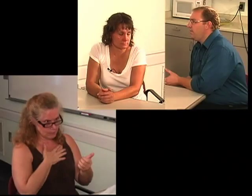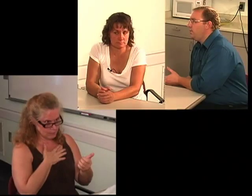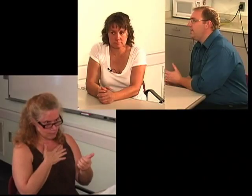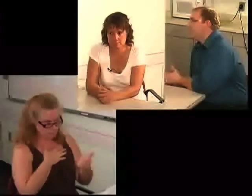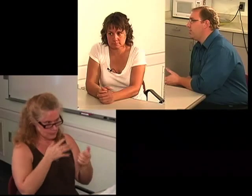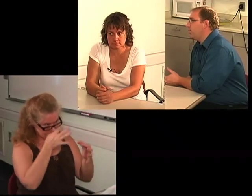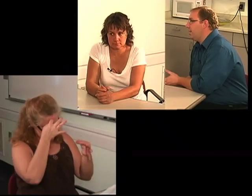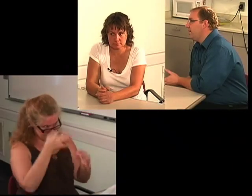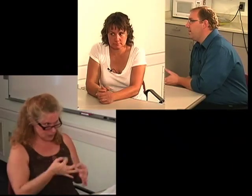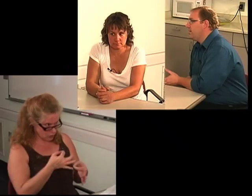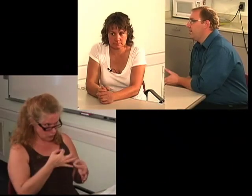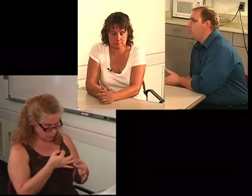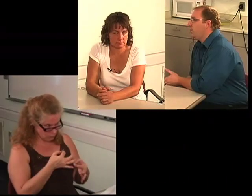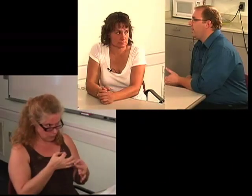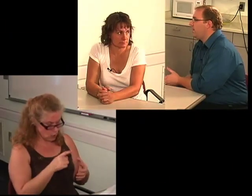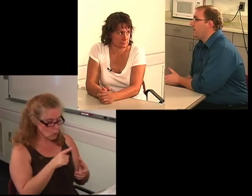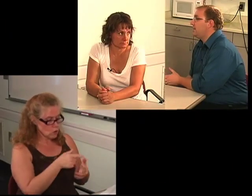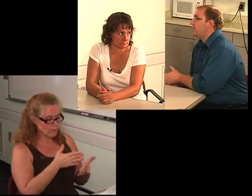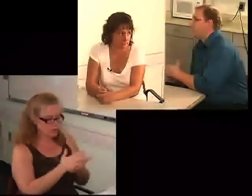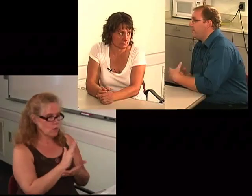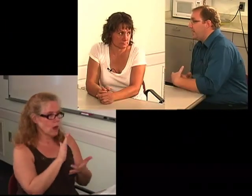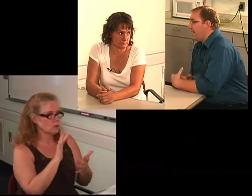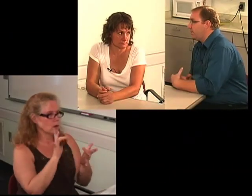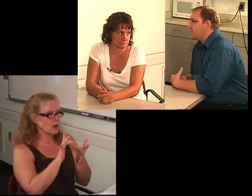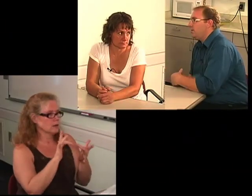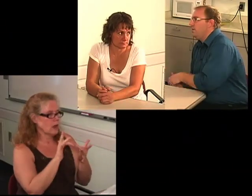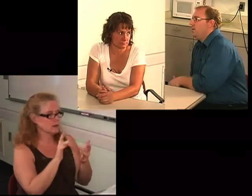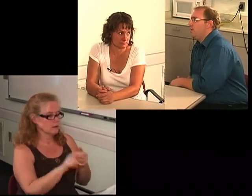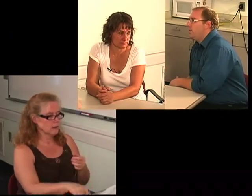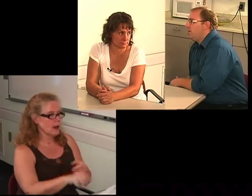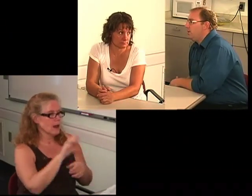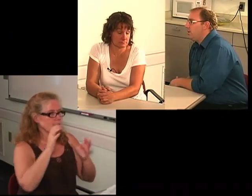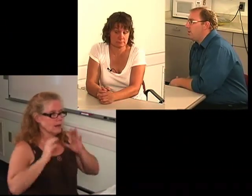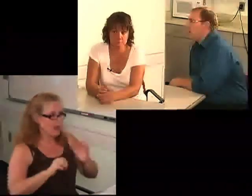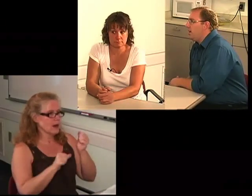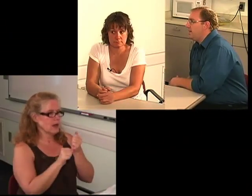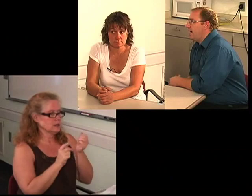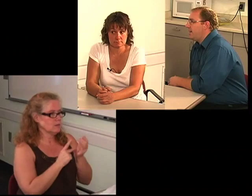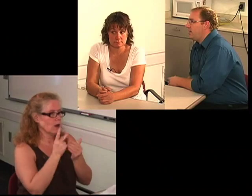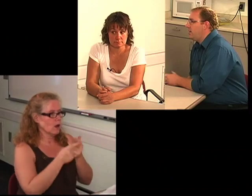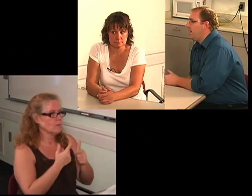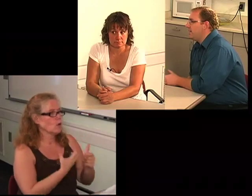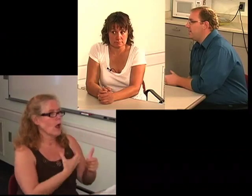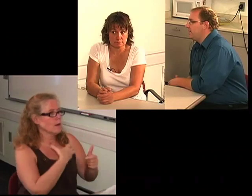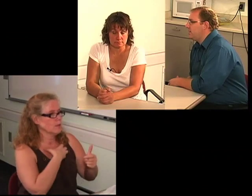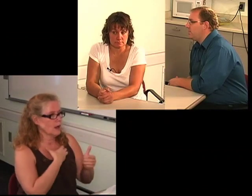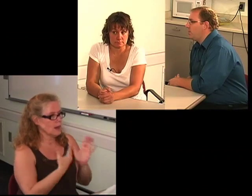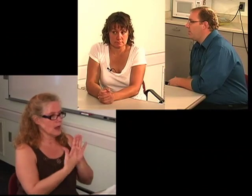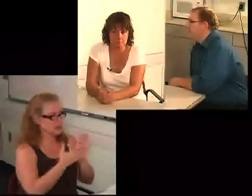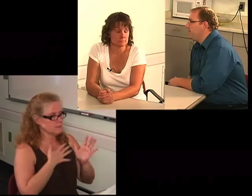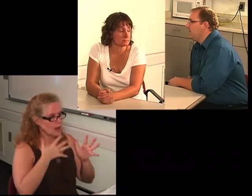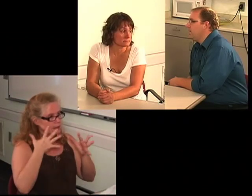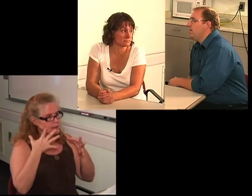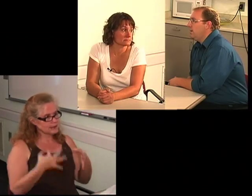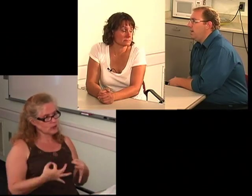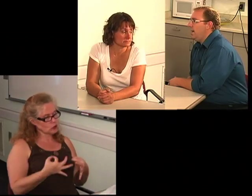if you disagree with the decision of the counselor, you can contact the Client Assistance Program